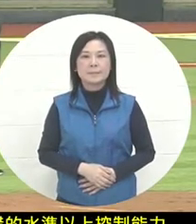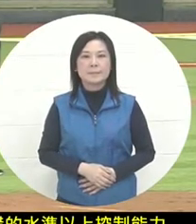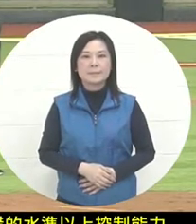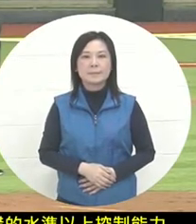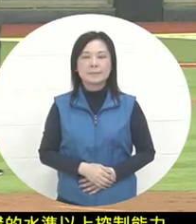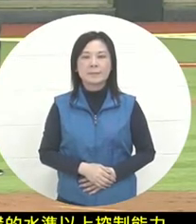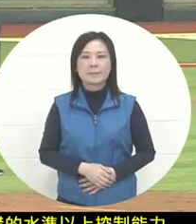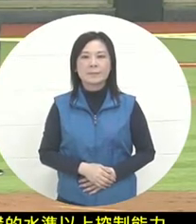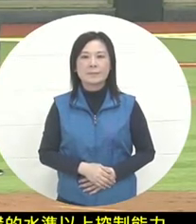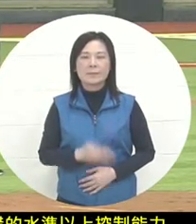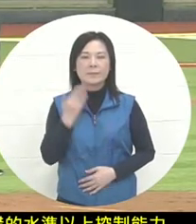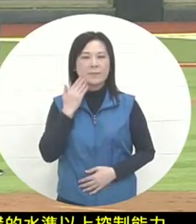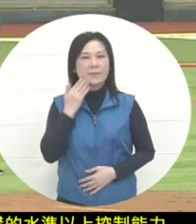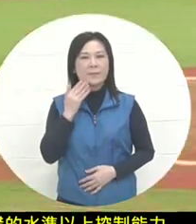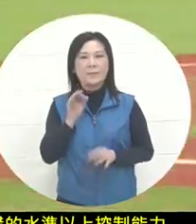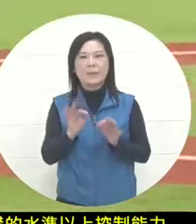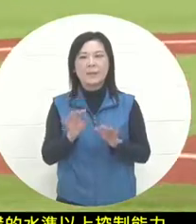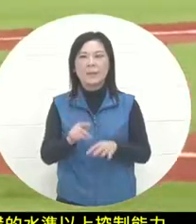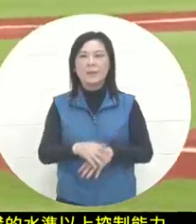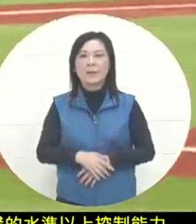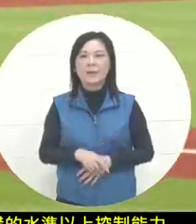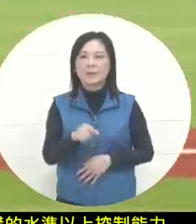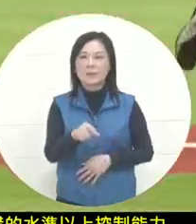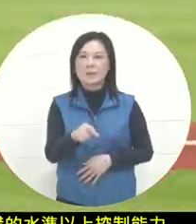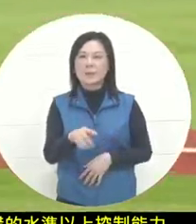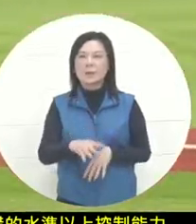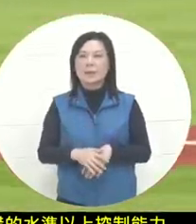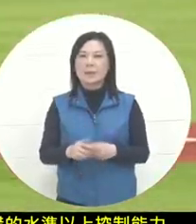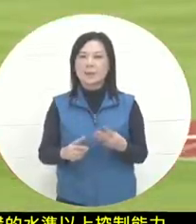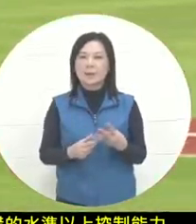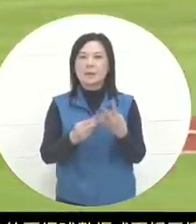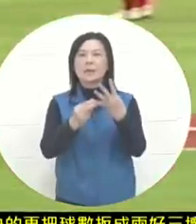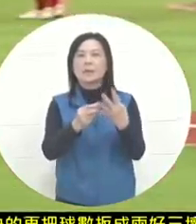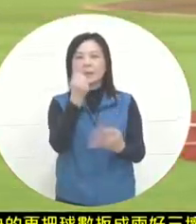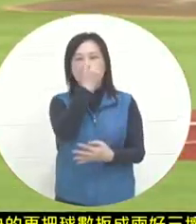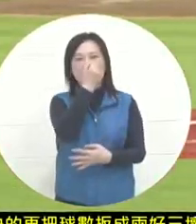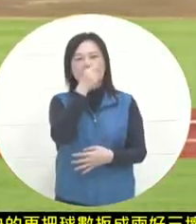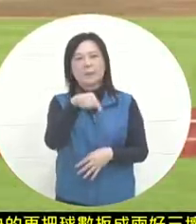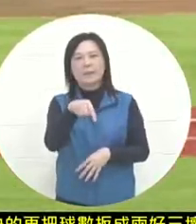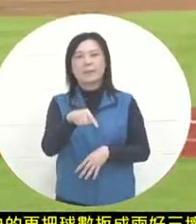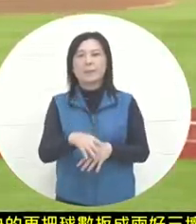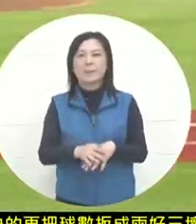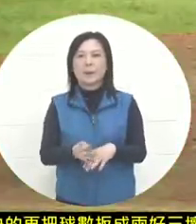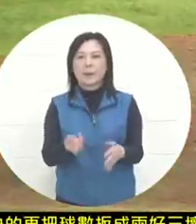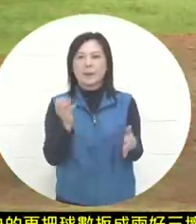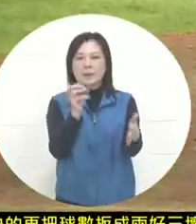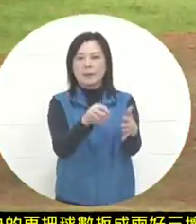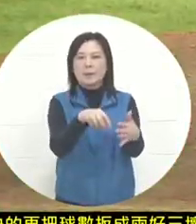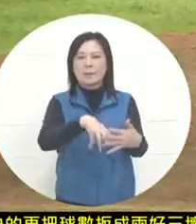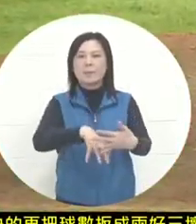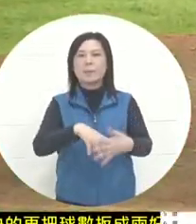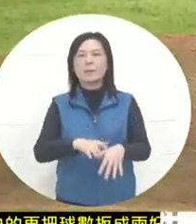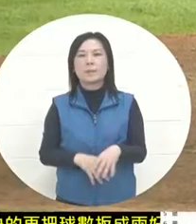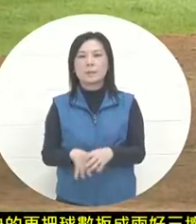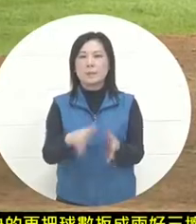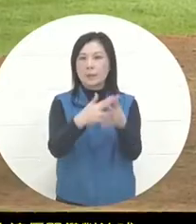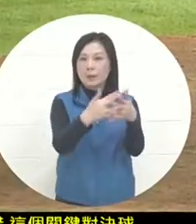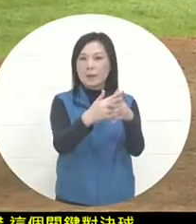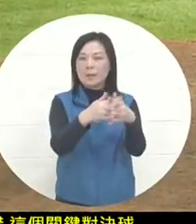was very good . Wow, Huntsey's fourth fastball appeared in the key duel ball , so he faced the United States. At this time , the team's